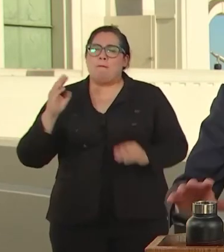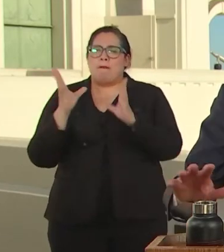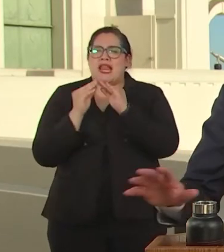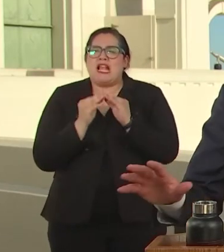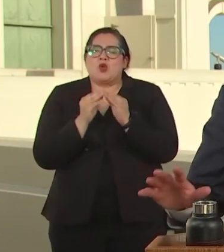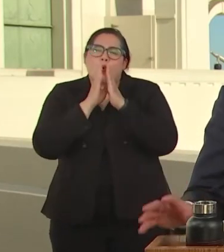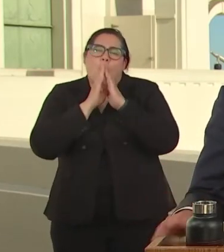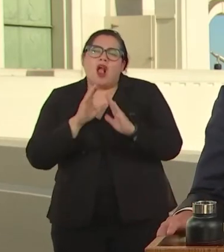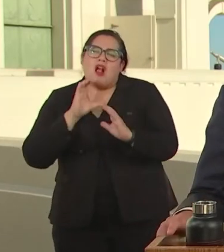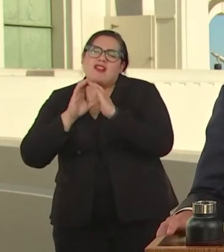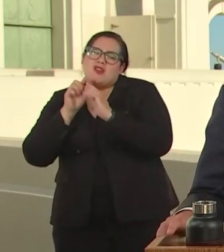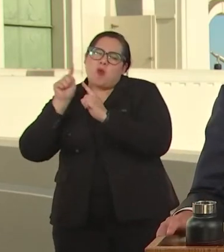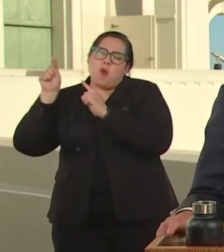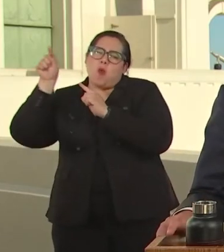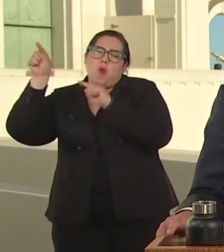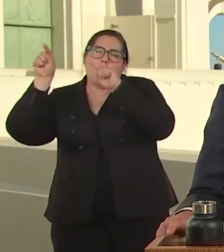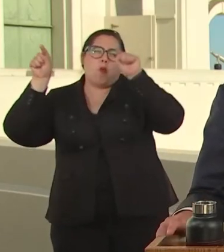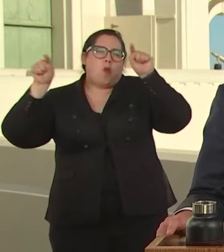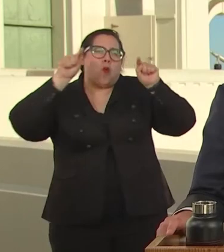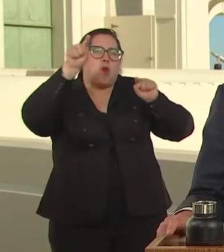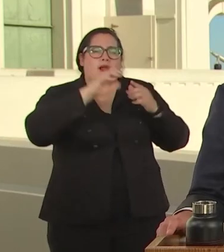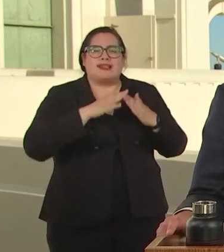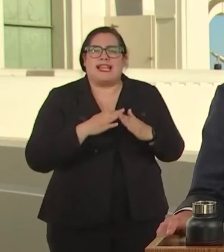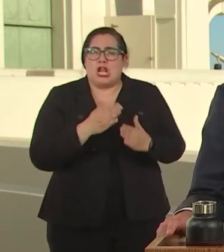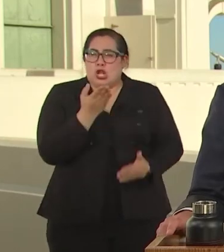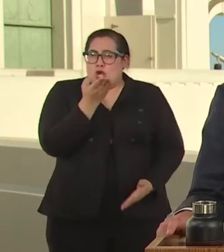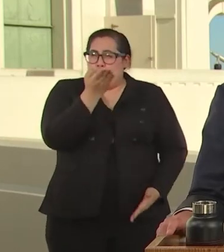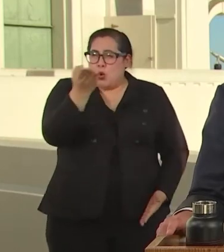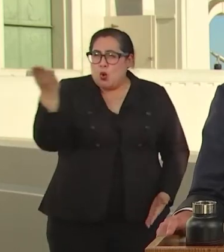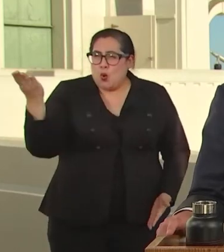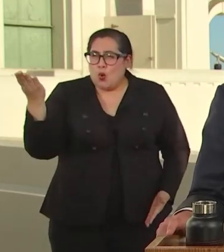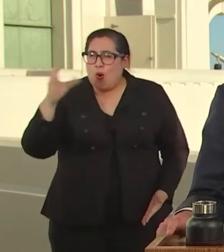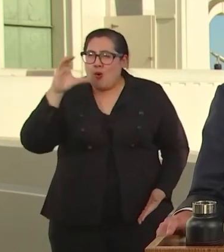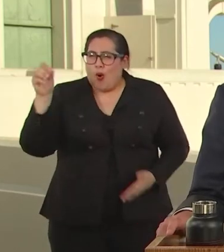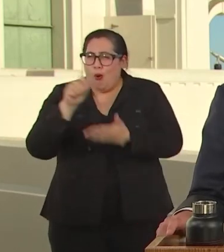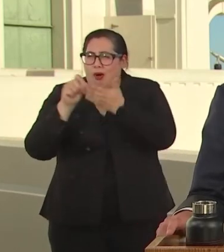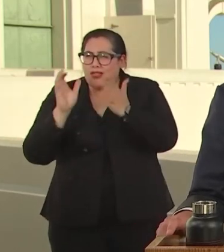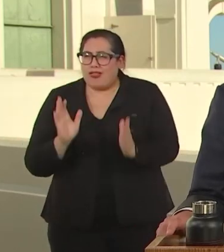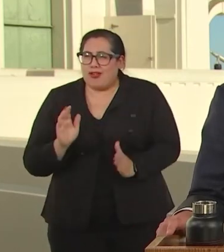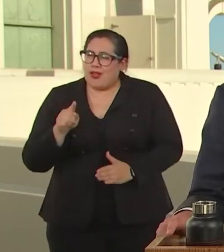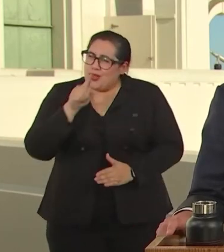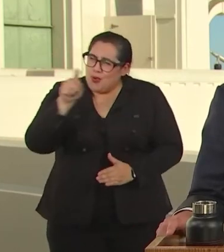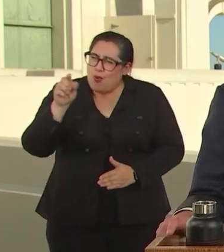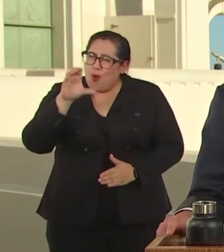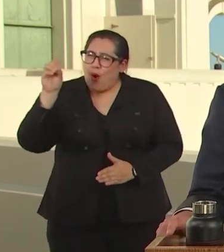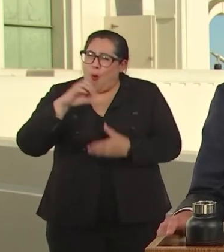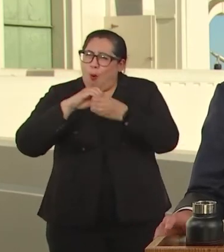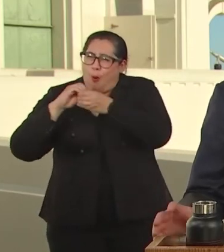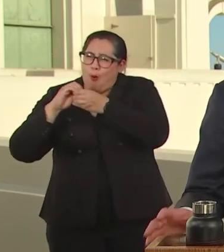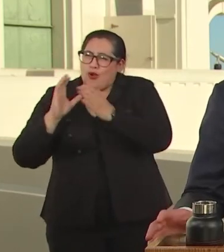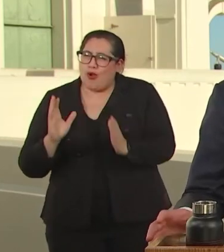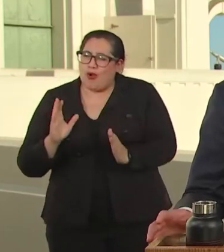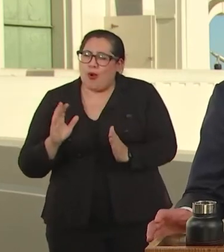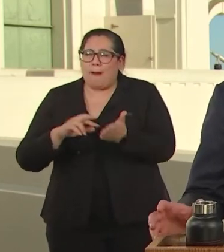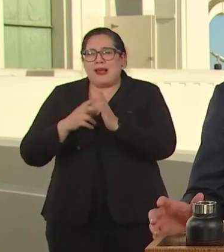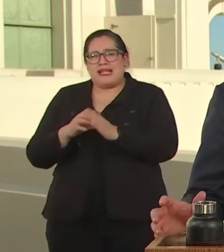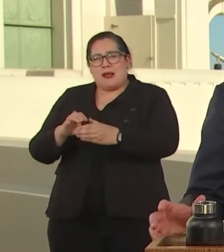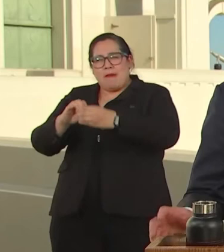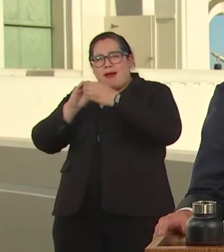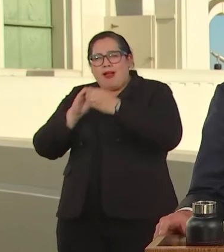OUR CITY, YOU ARE THE CO-AUTHORS AND COOWNERS. IT BELONGS TO EACH OF US.